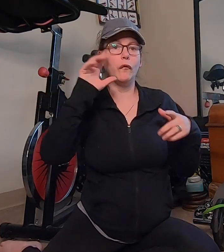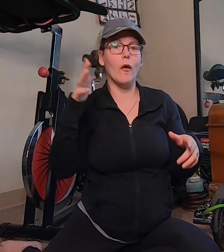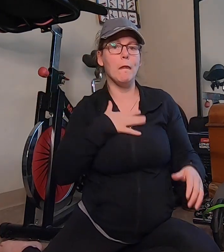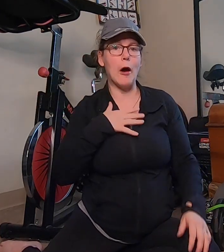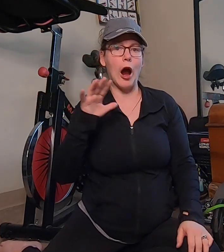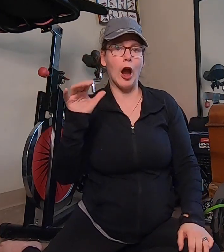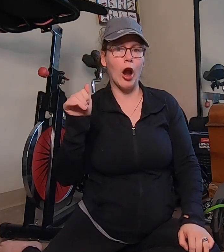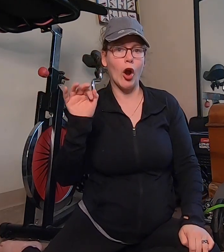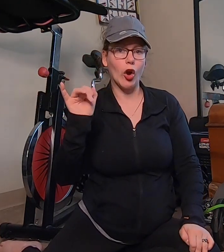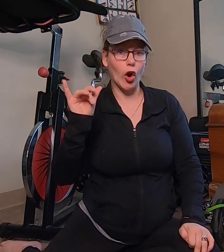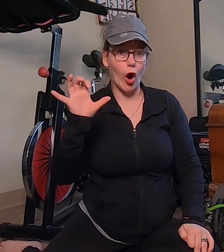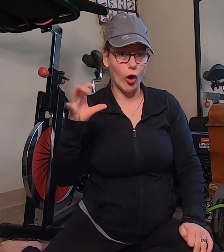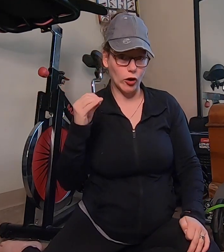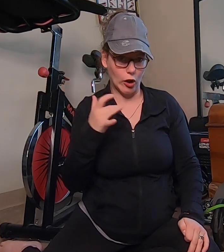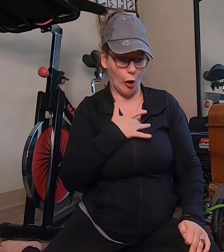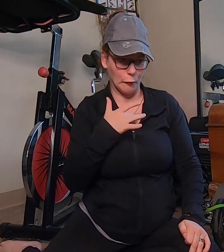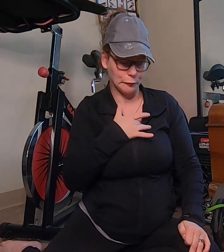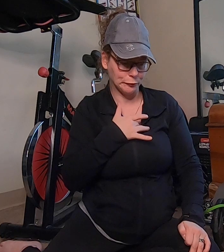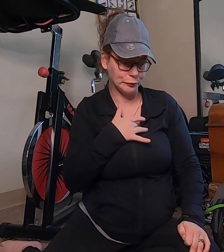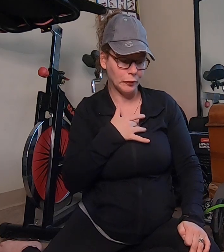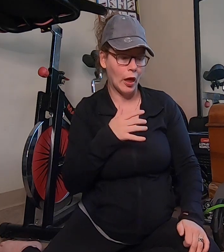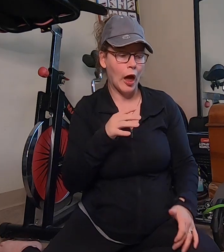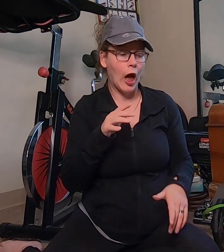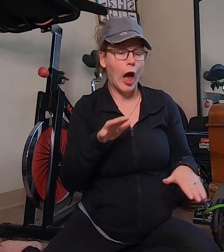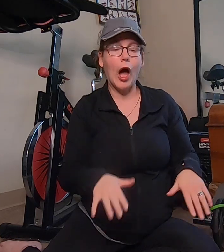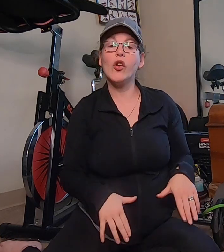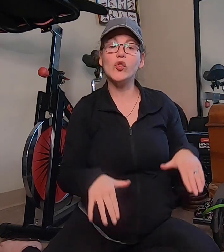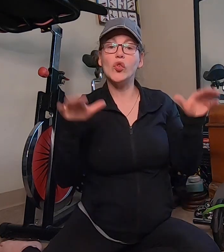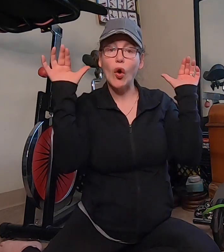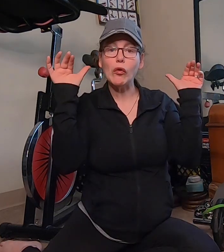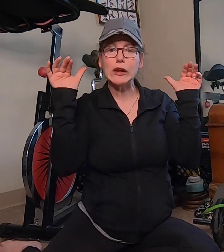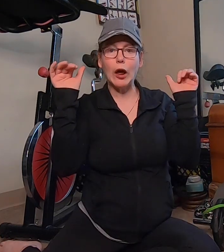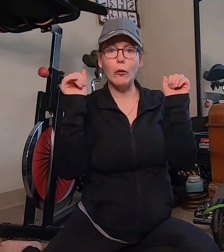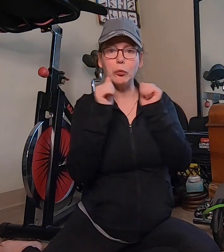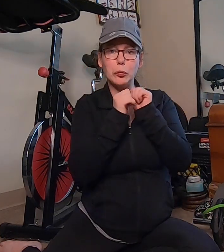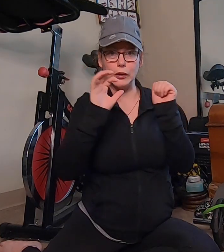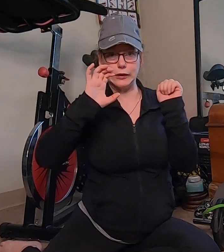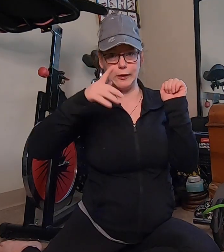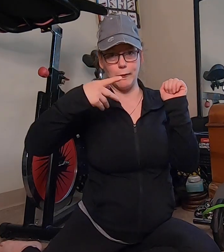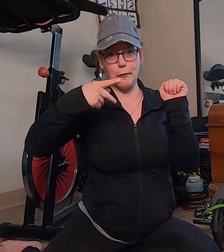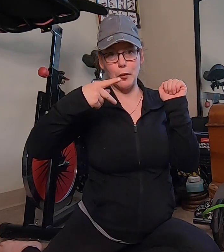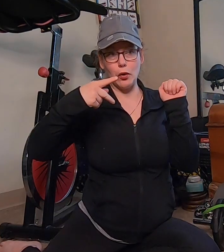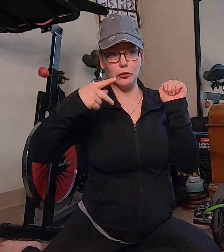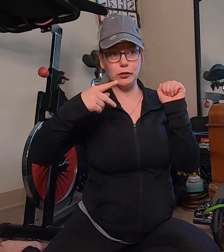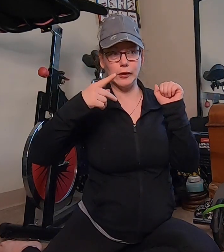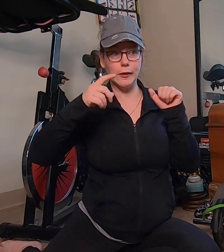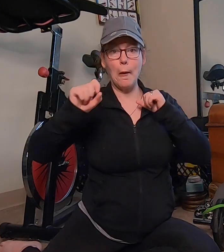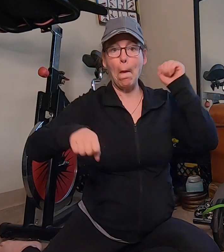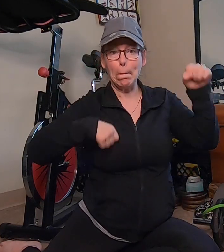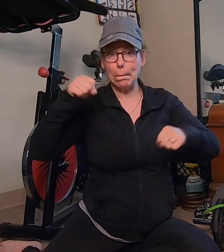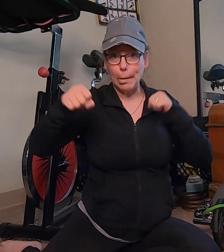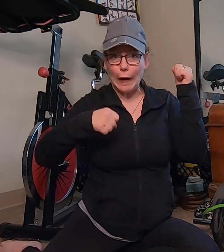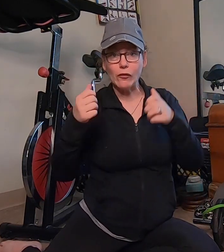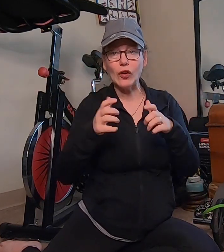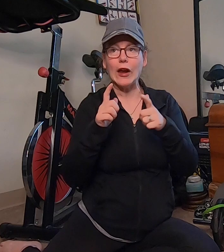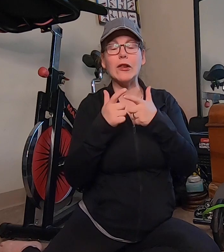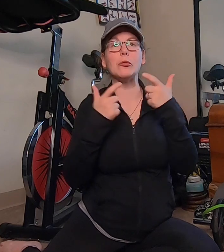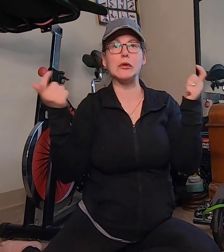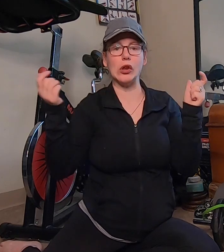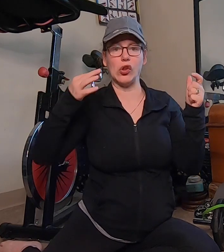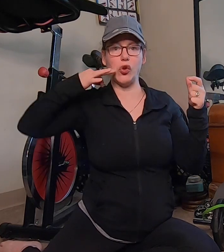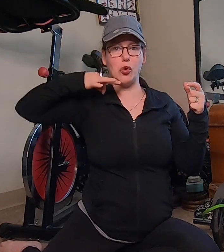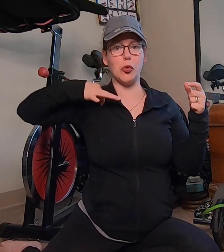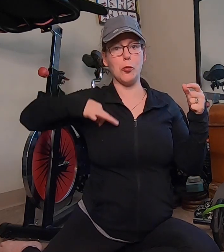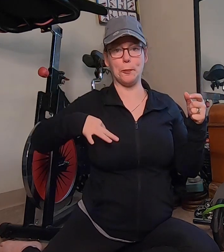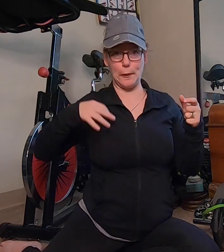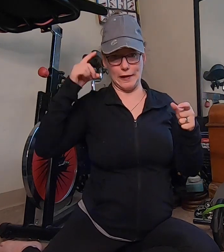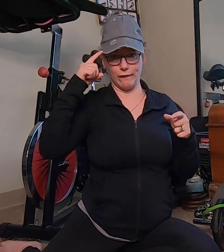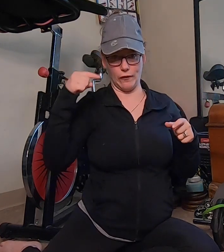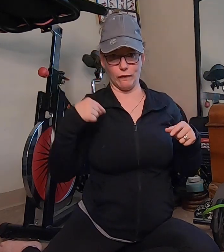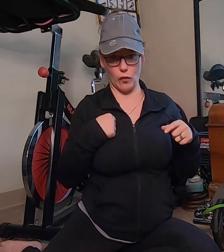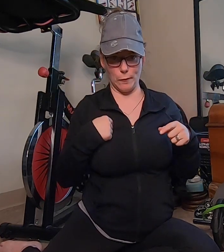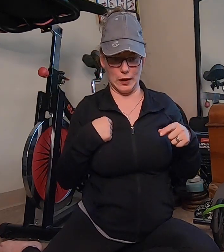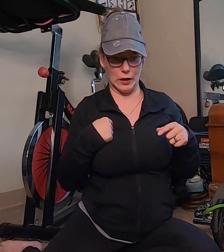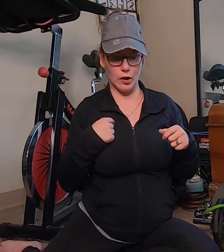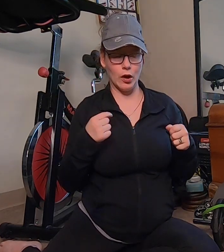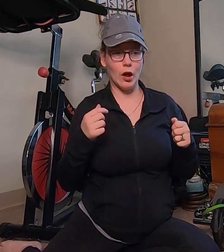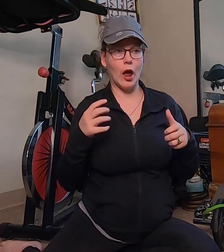for my cardio, growing up with cerebral palsy bike riding was is a huge benefit for me